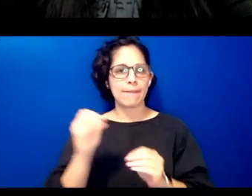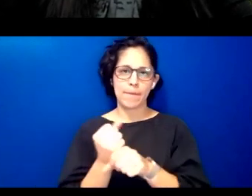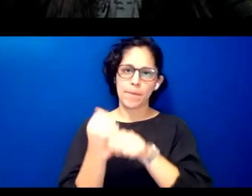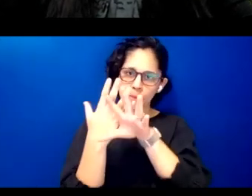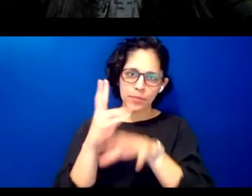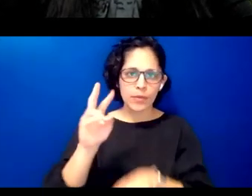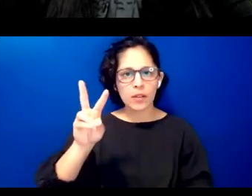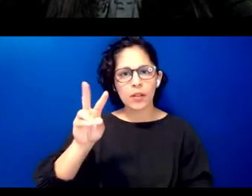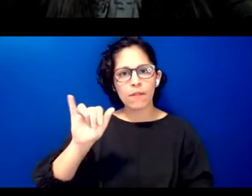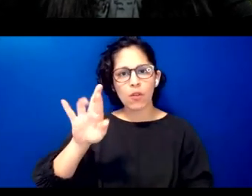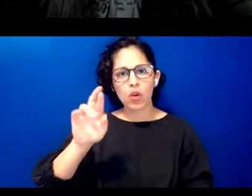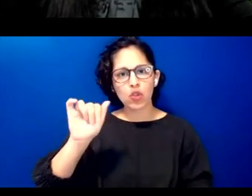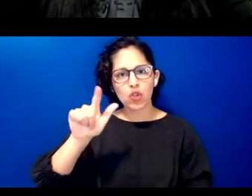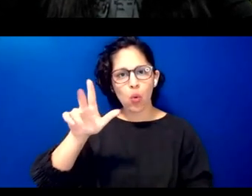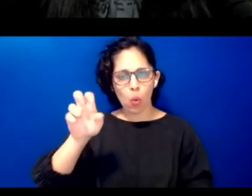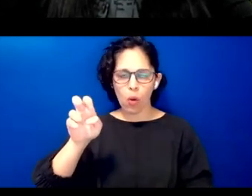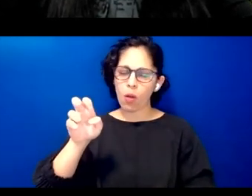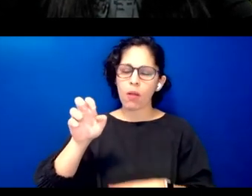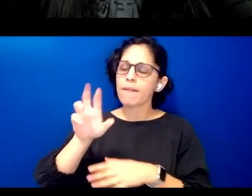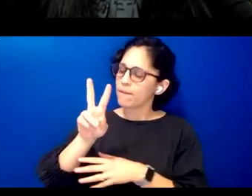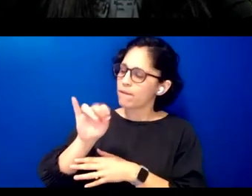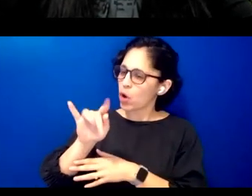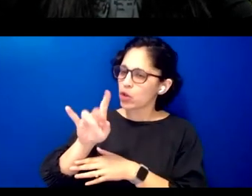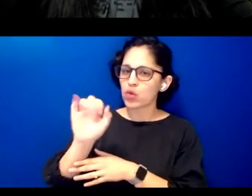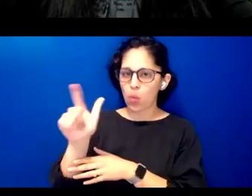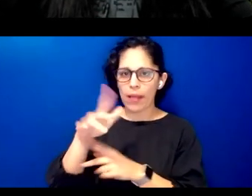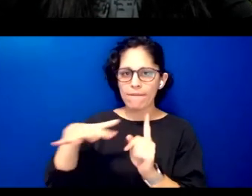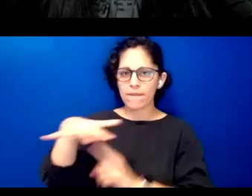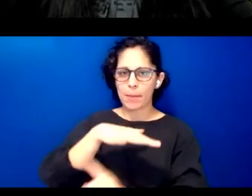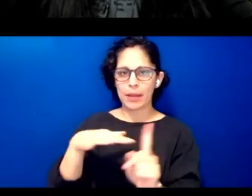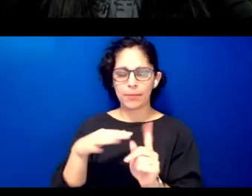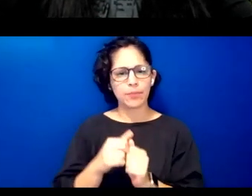for nearly two decades we've talked about bridging the digital divide of indigenous